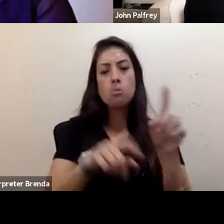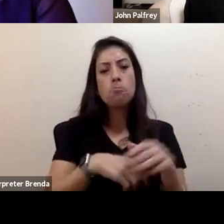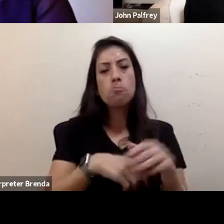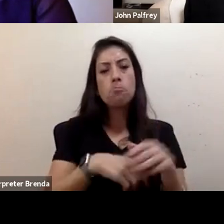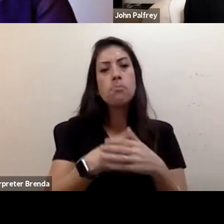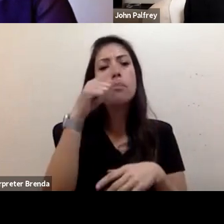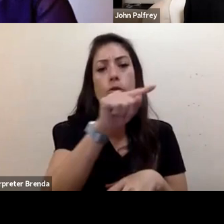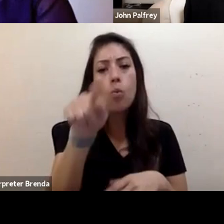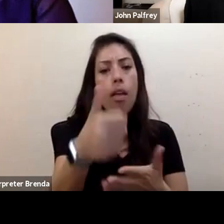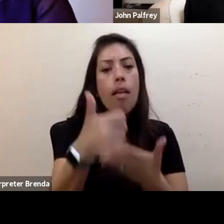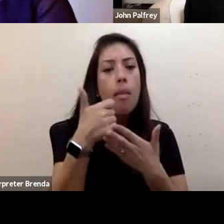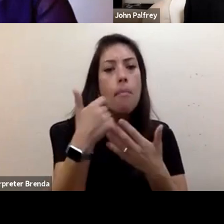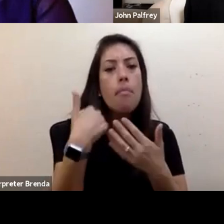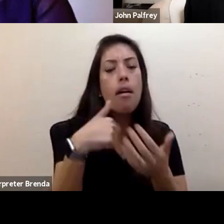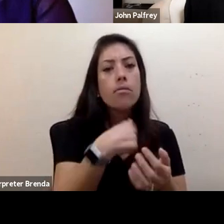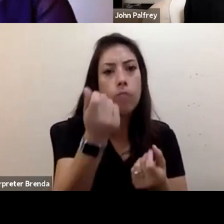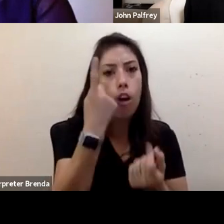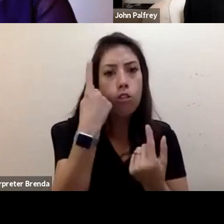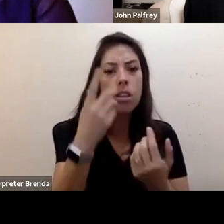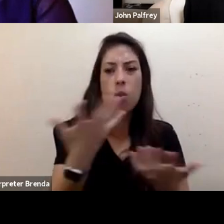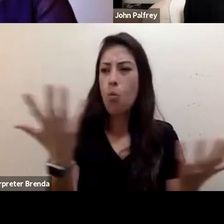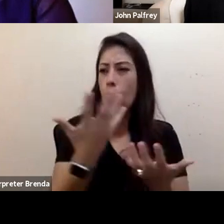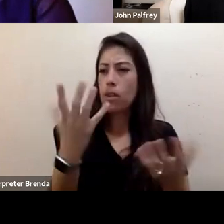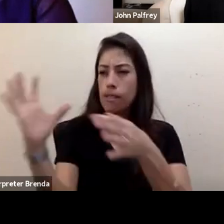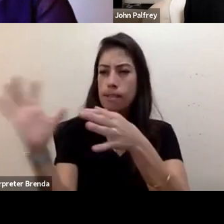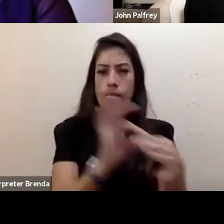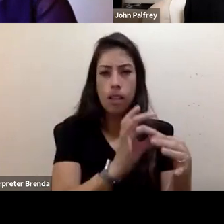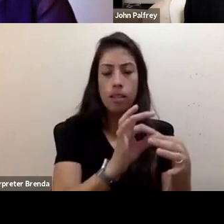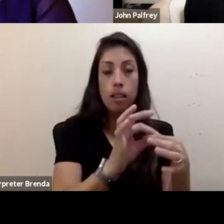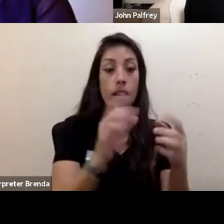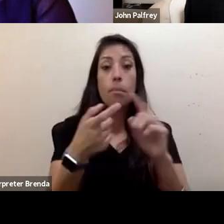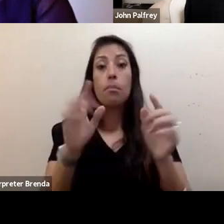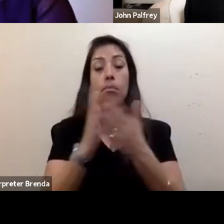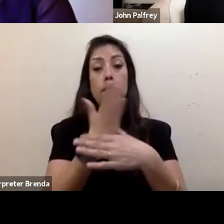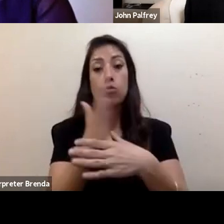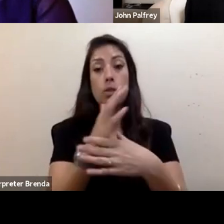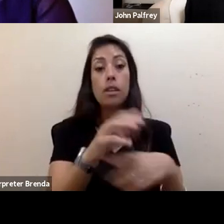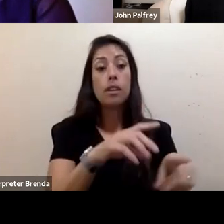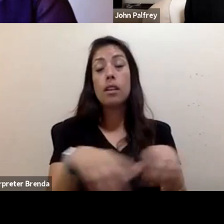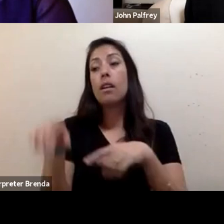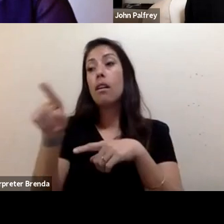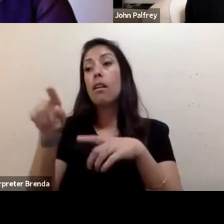as an audience today, what is the connection between climate justice and disability rights and disability justice?